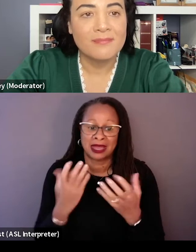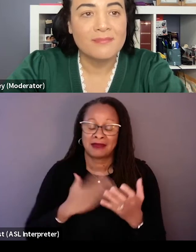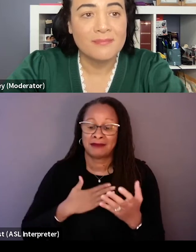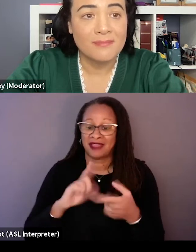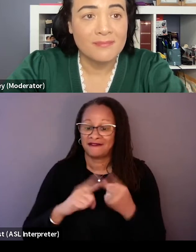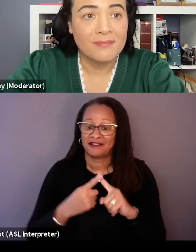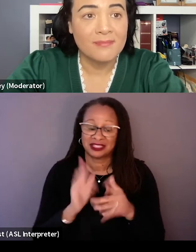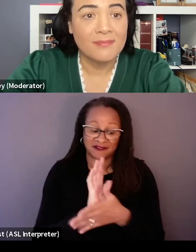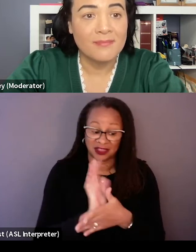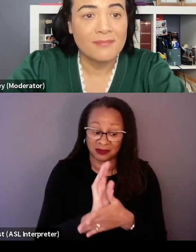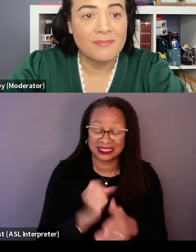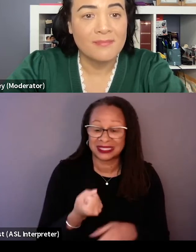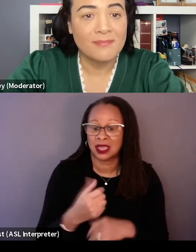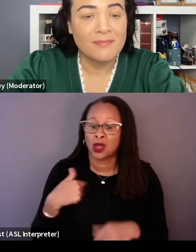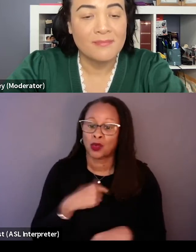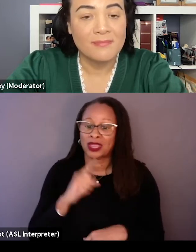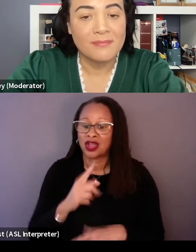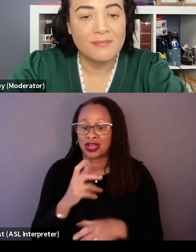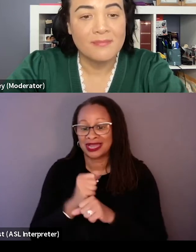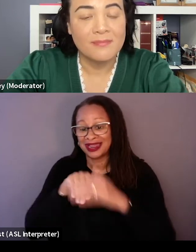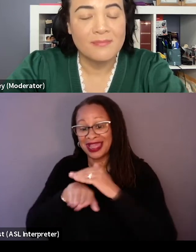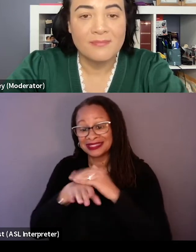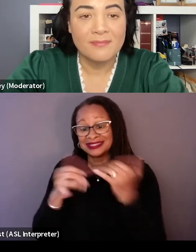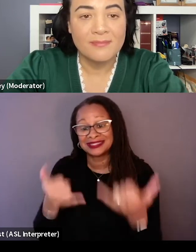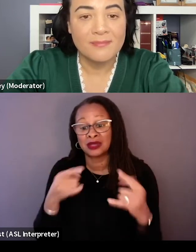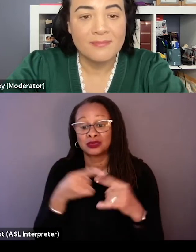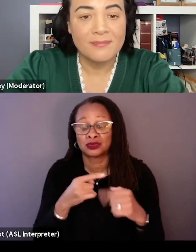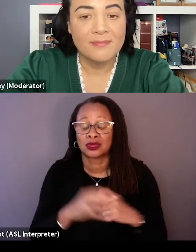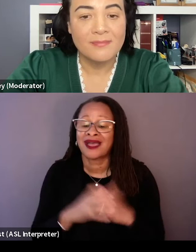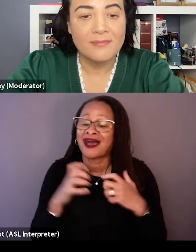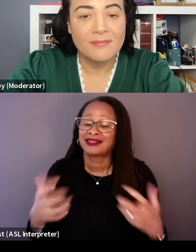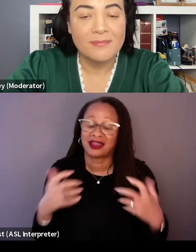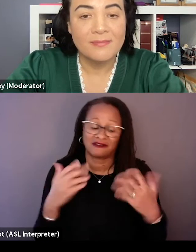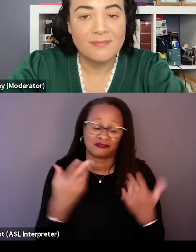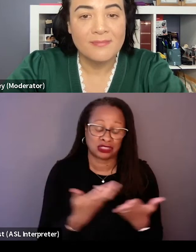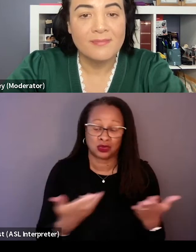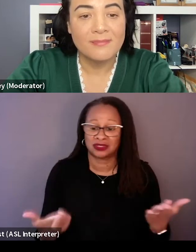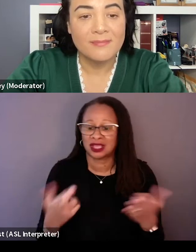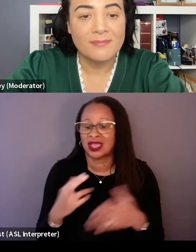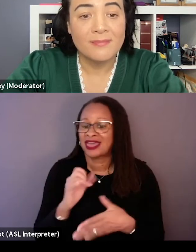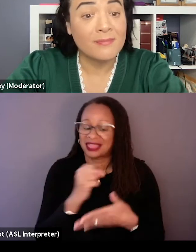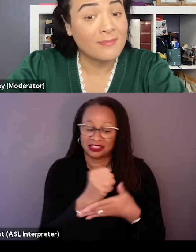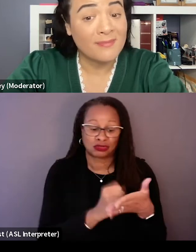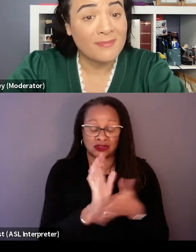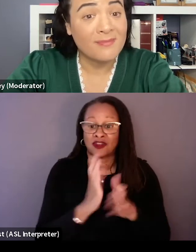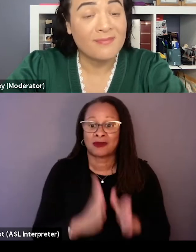that we are getting access now to a lot of resources that scripted filmmakers have had for a long time